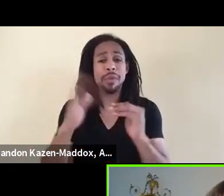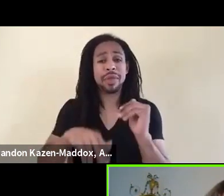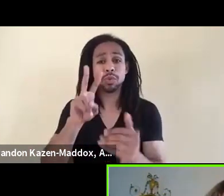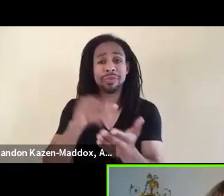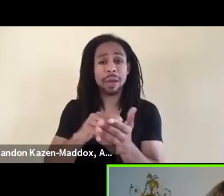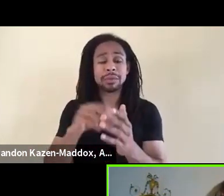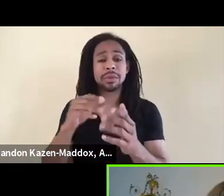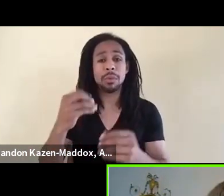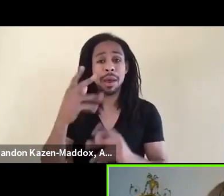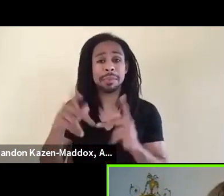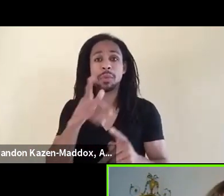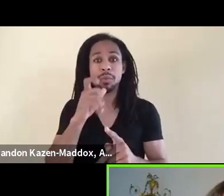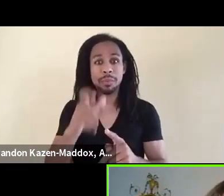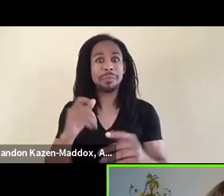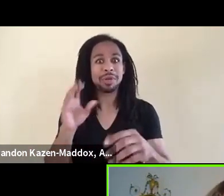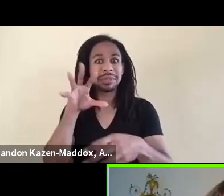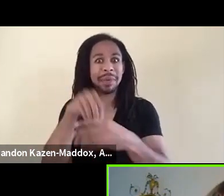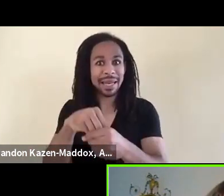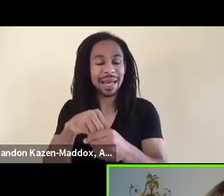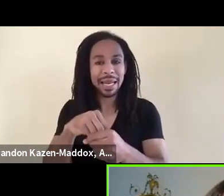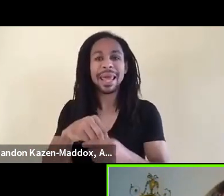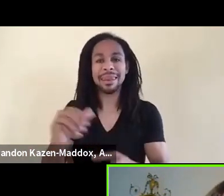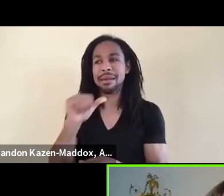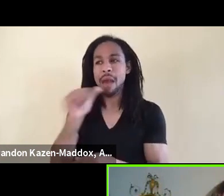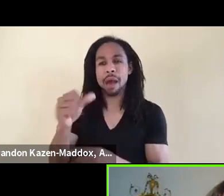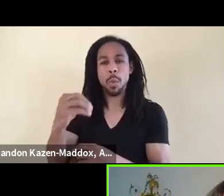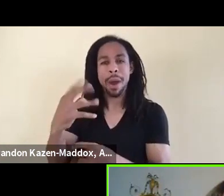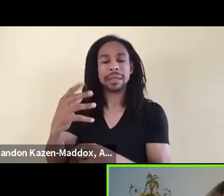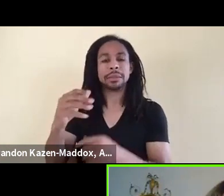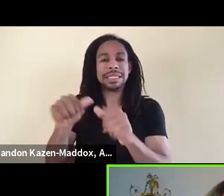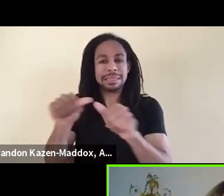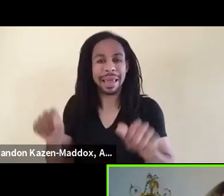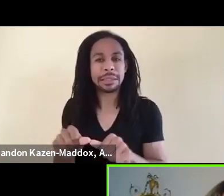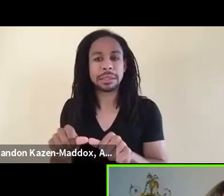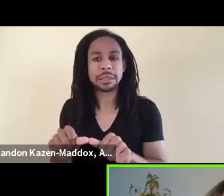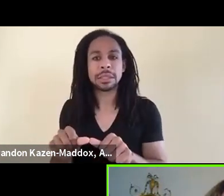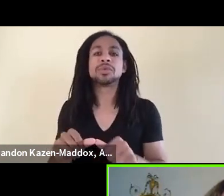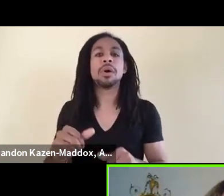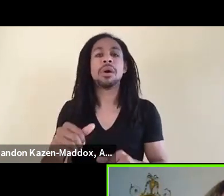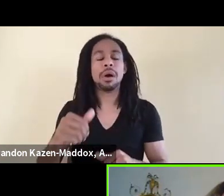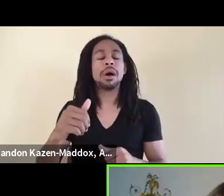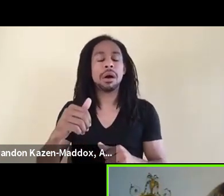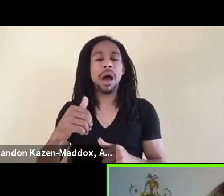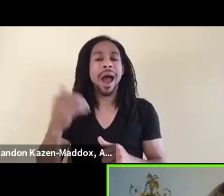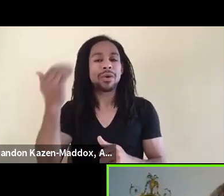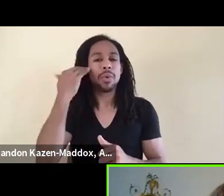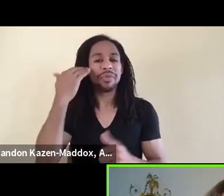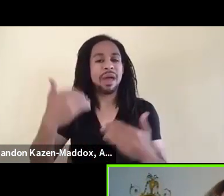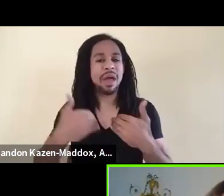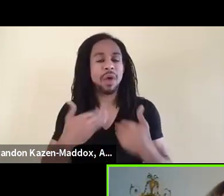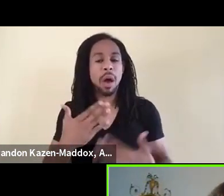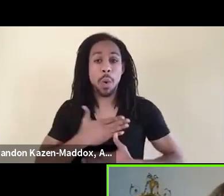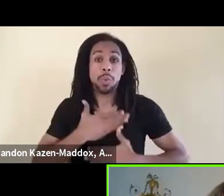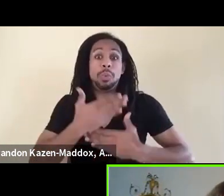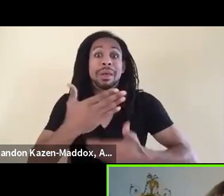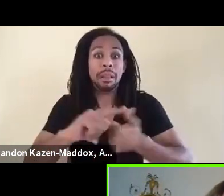and I think, you know, there's a will and a desire amongst so many to be able to, as Nikkole talked about, the lies,